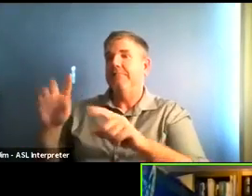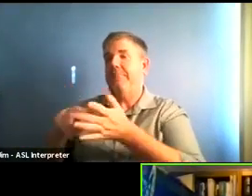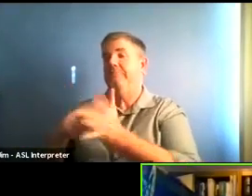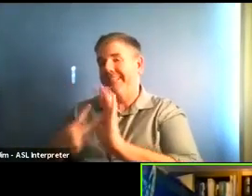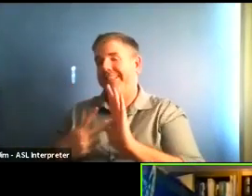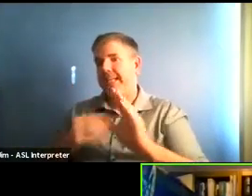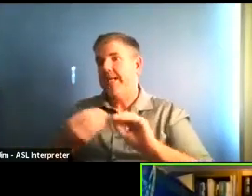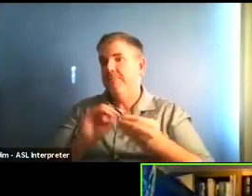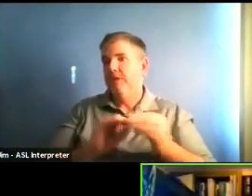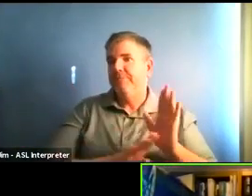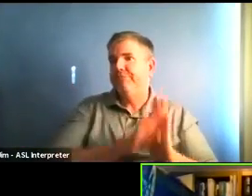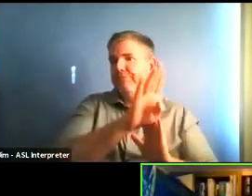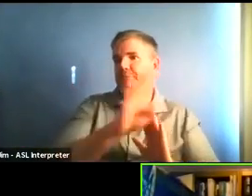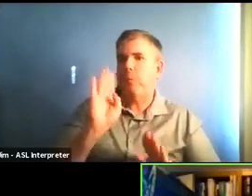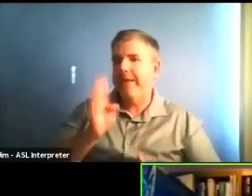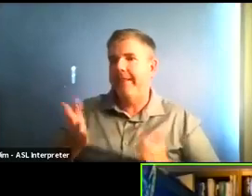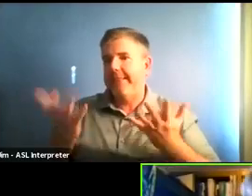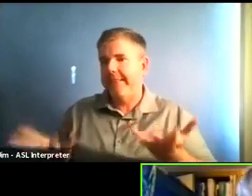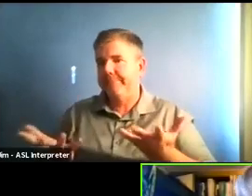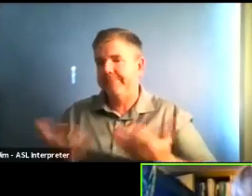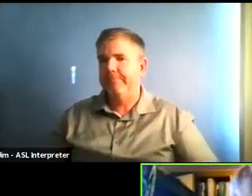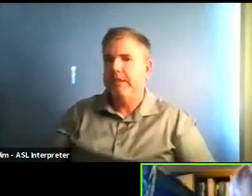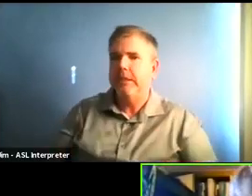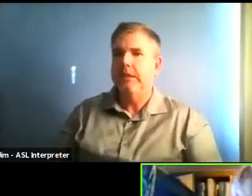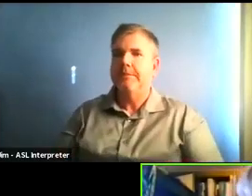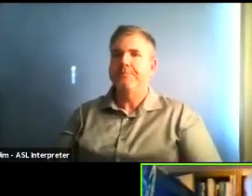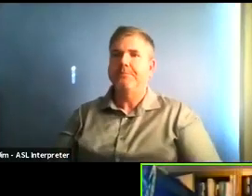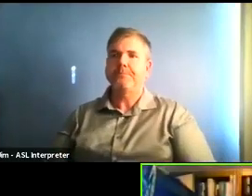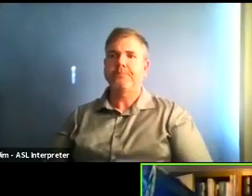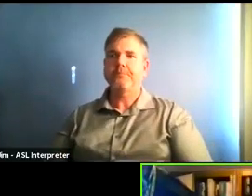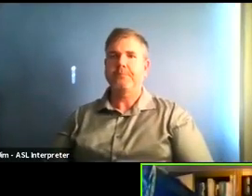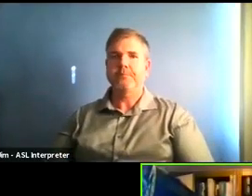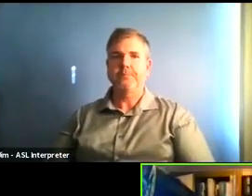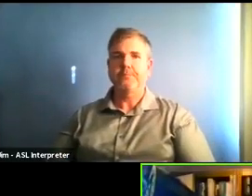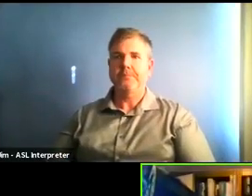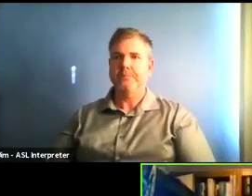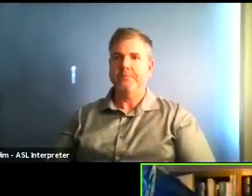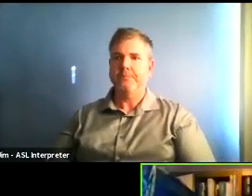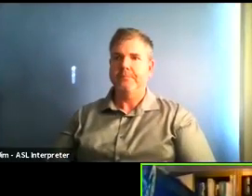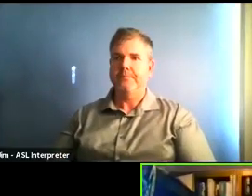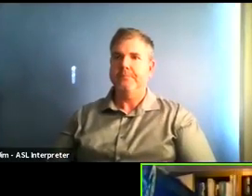see the presentation you gave on Friday, September 11th, we went into more detail